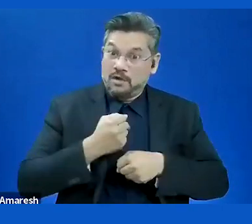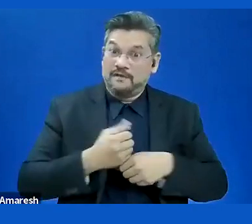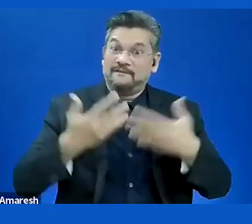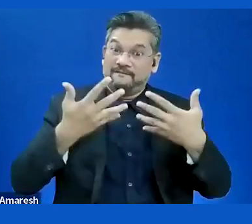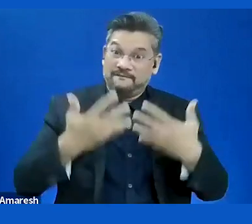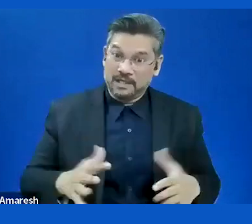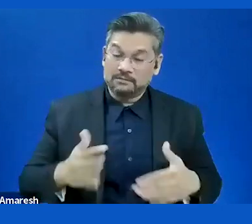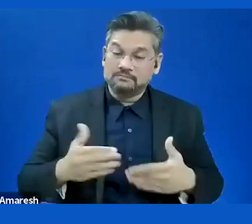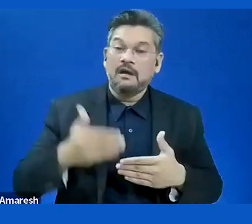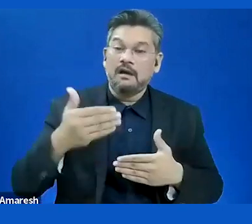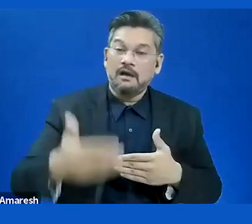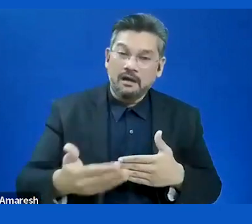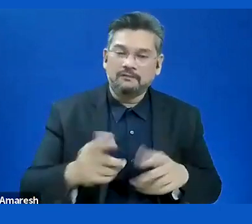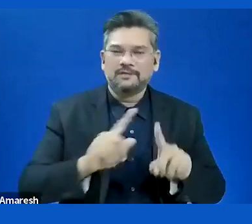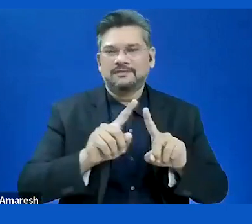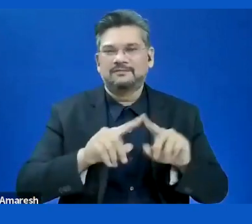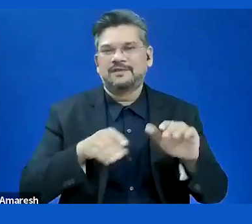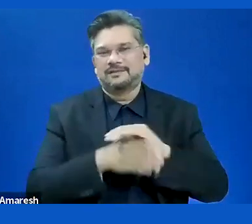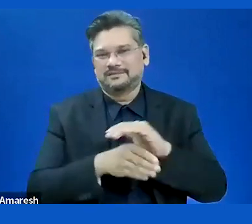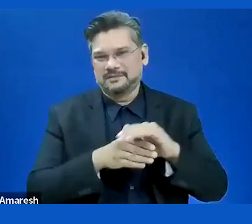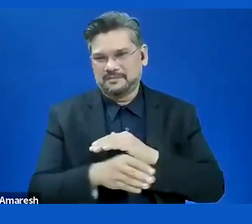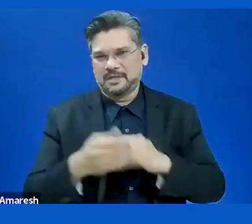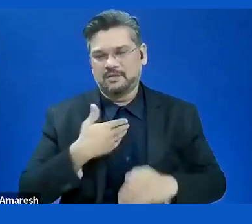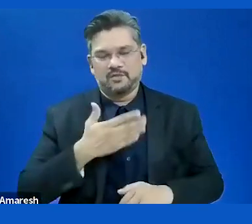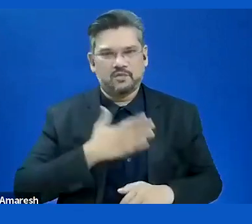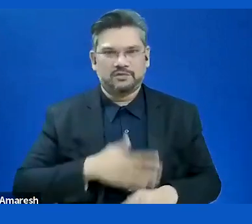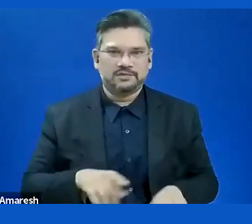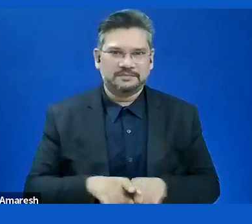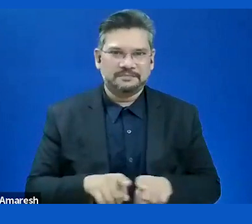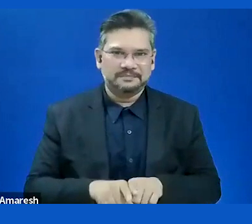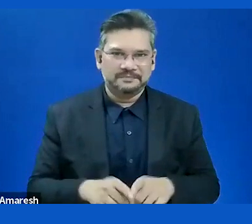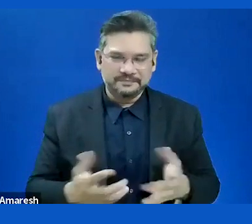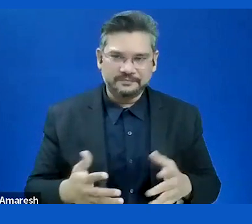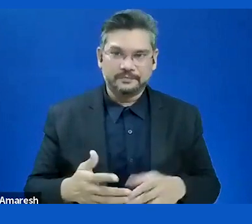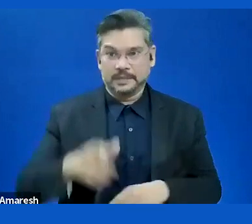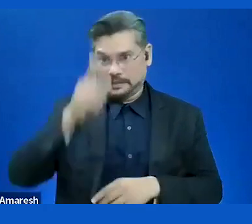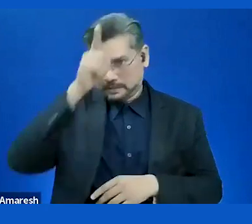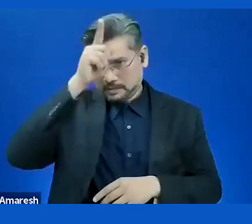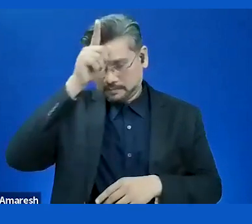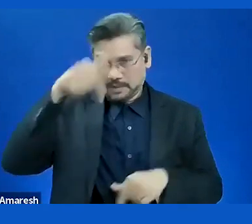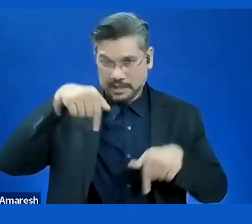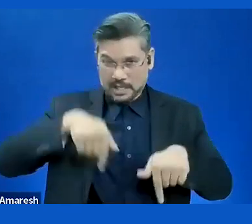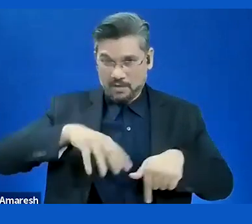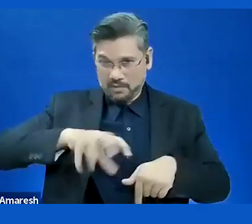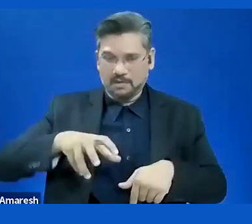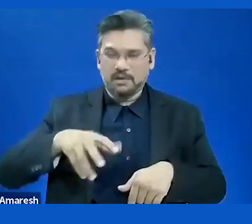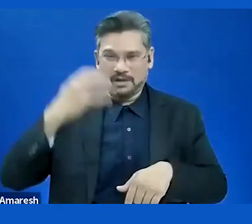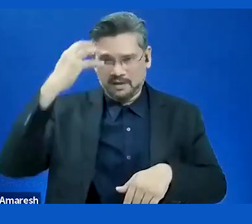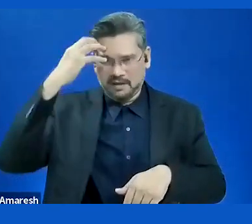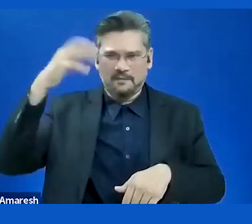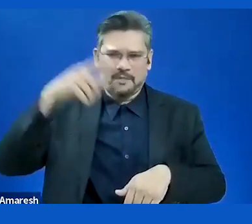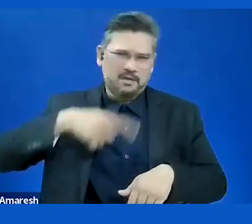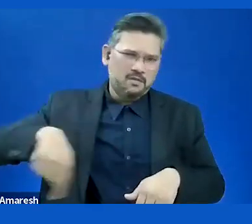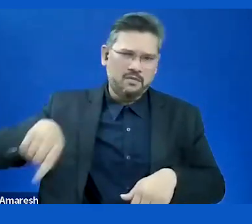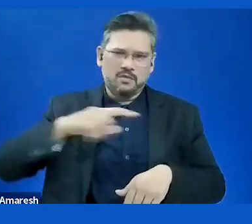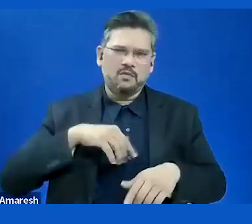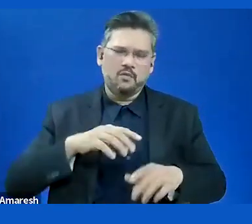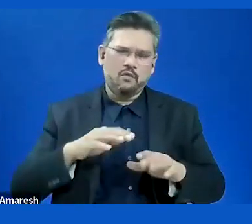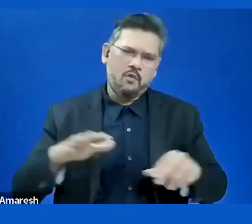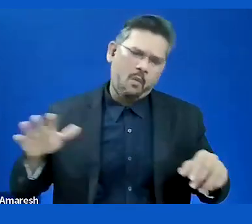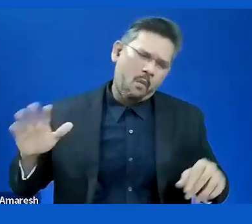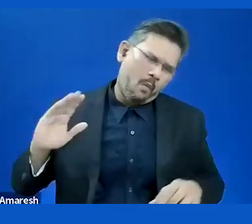working and the Government and utilization of processes to the people. So they're not working